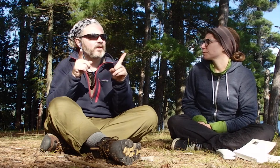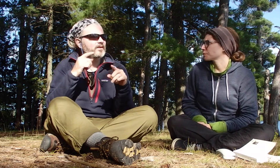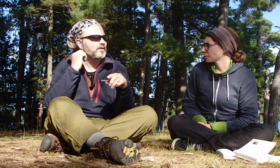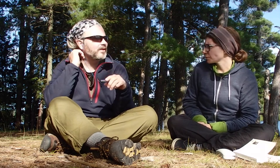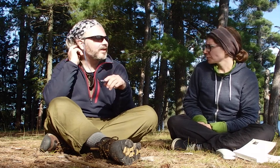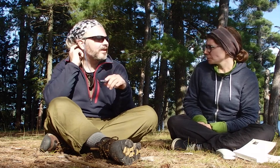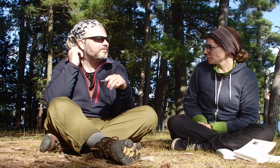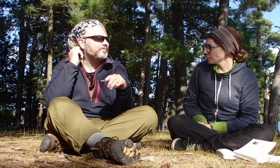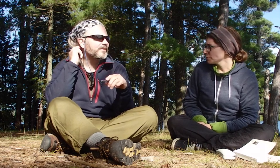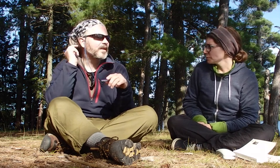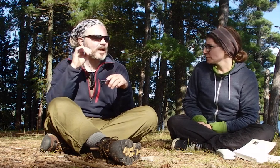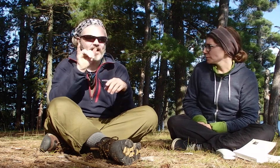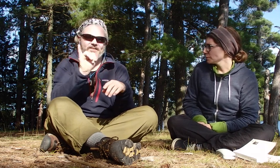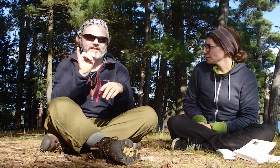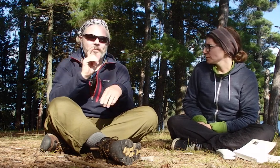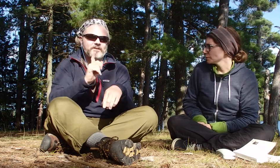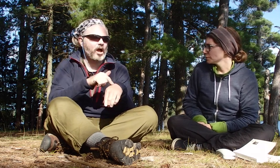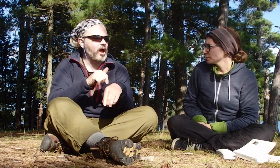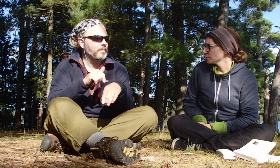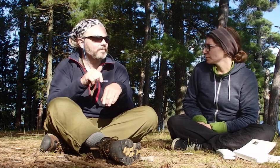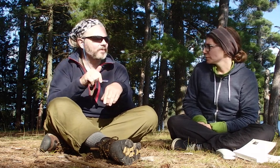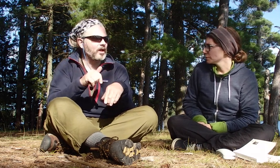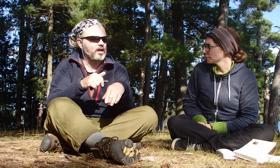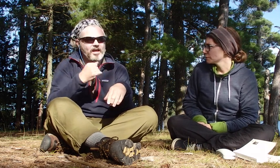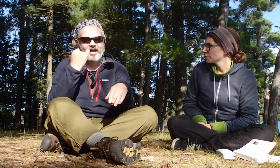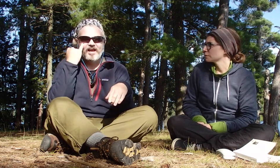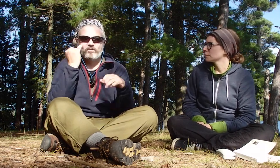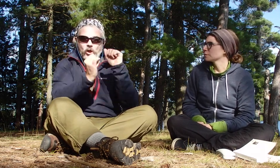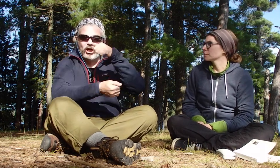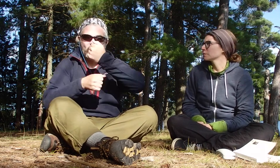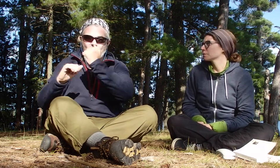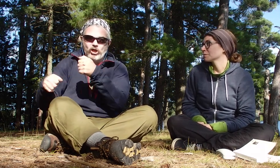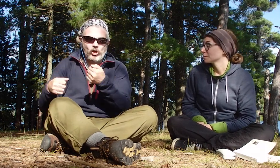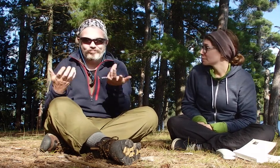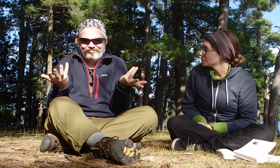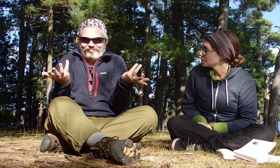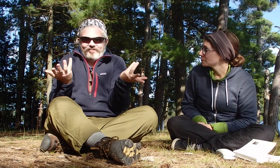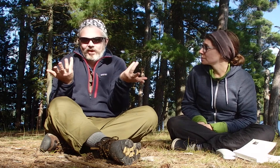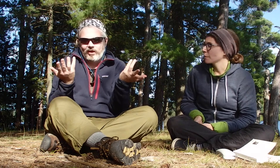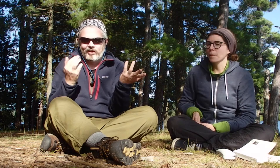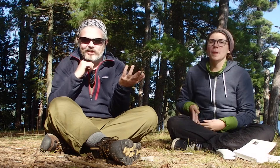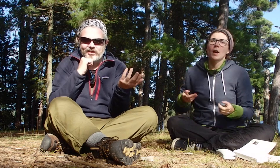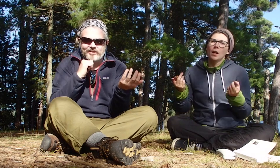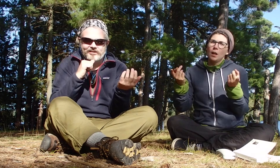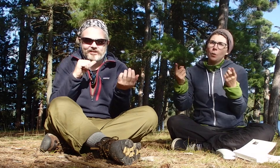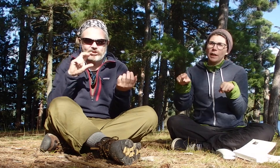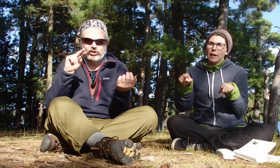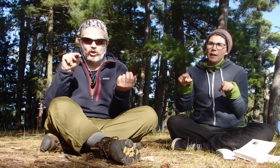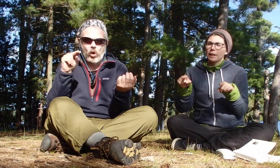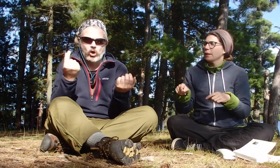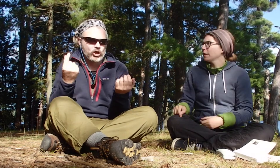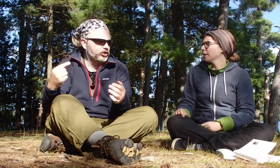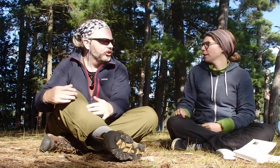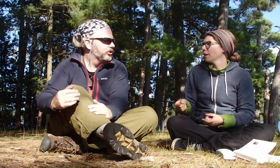but at the same time, if we are in a canoe, it's no good.